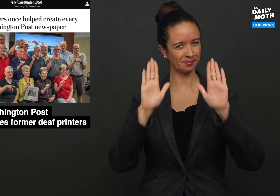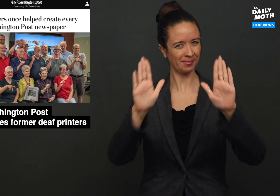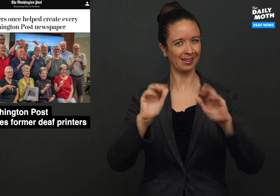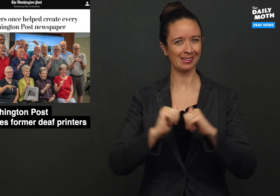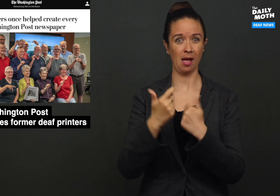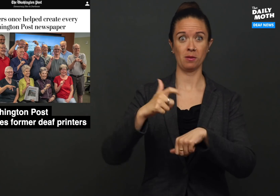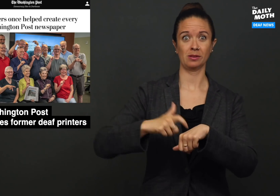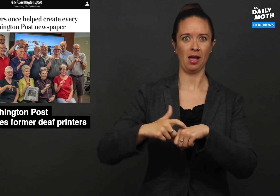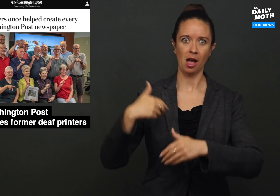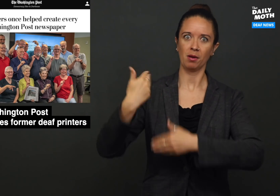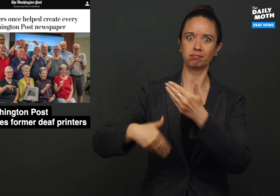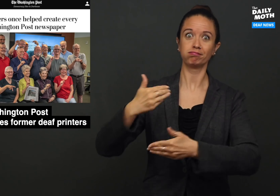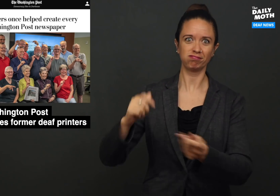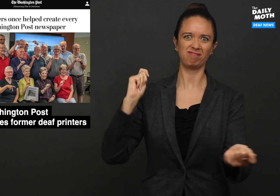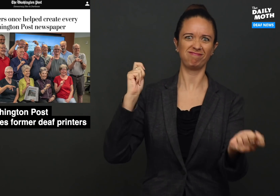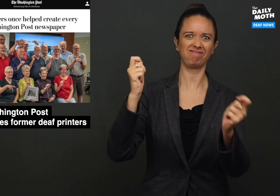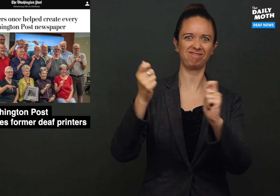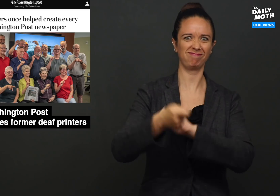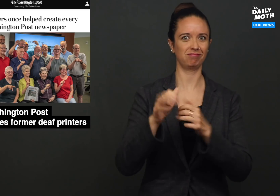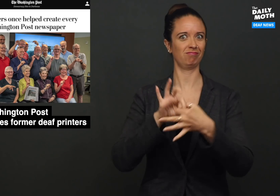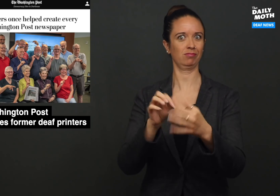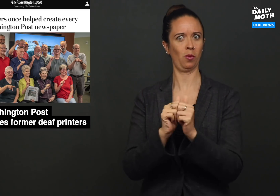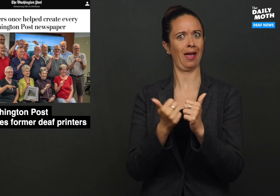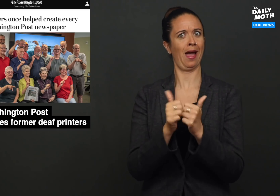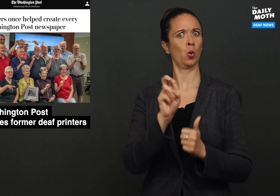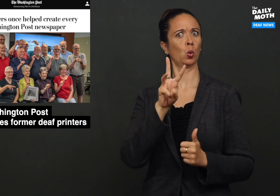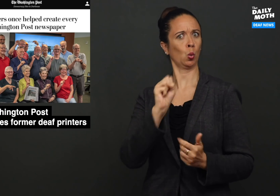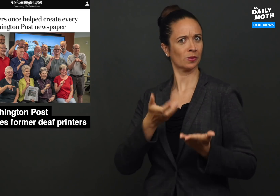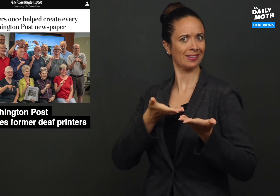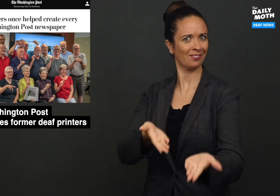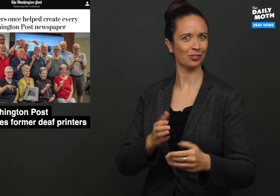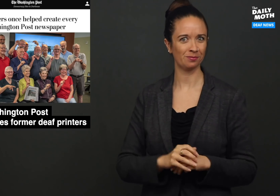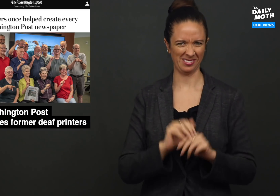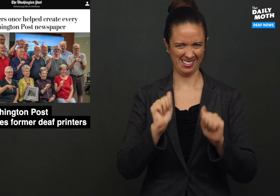Amazing how time has changed with how news is delivered.